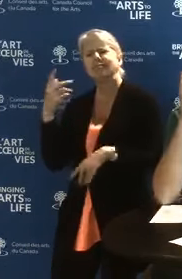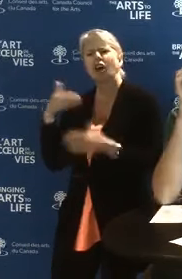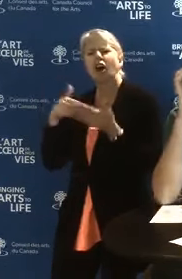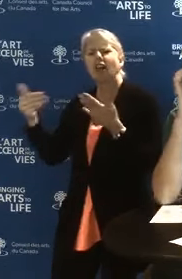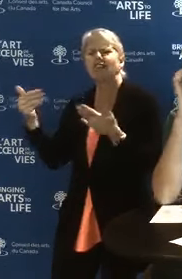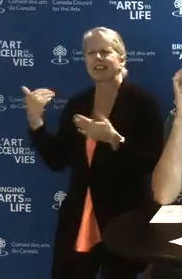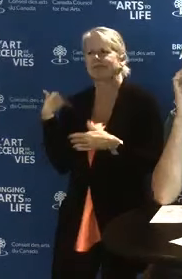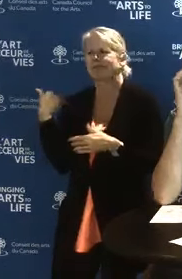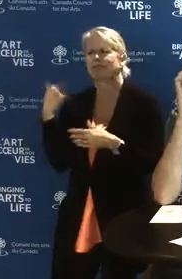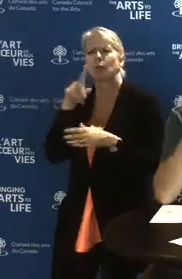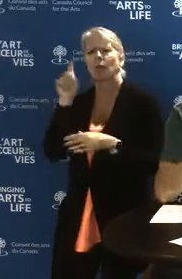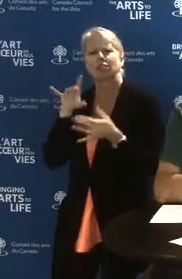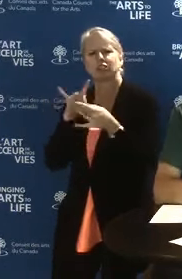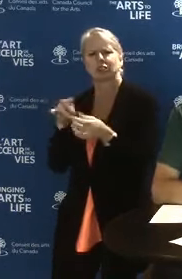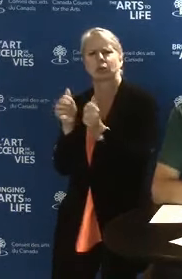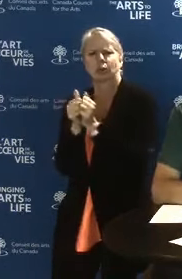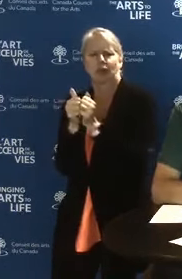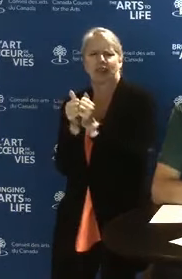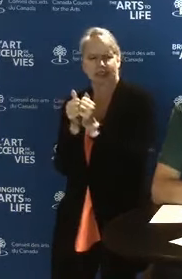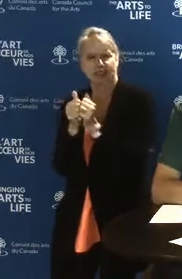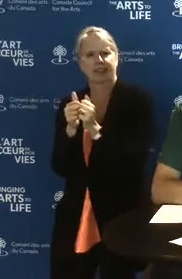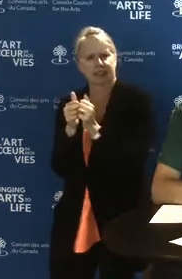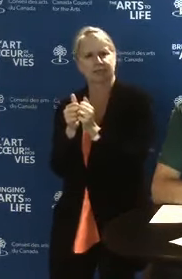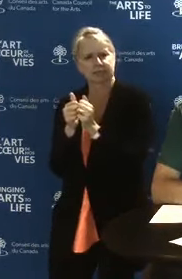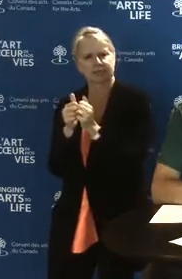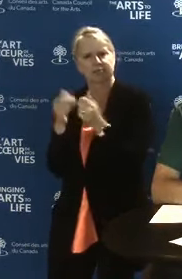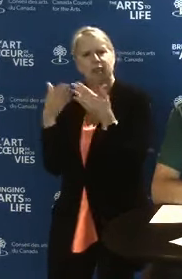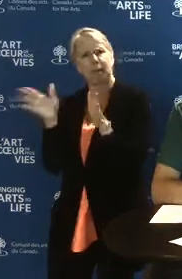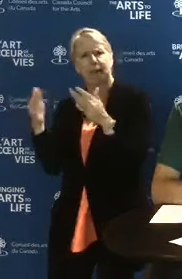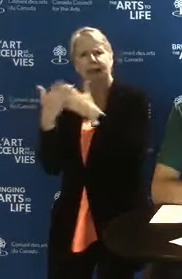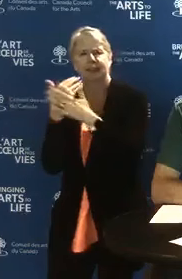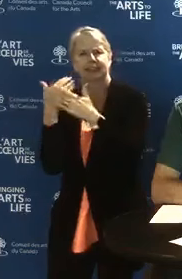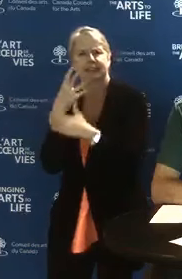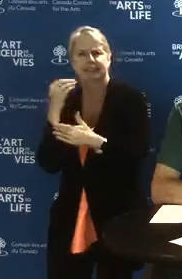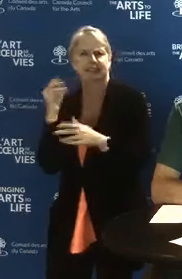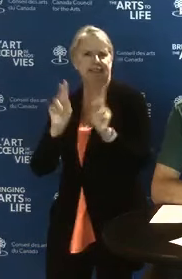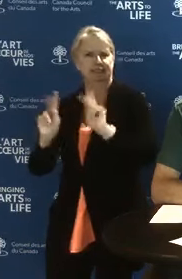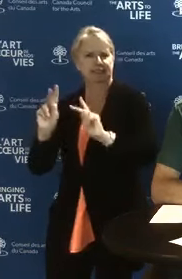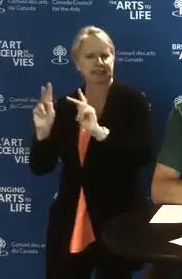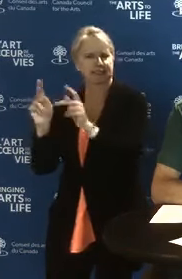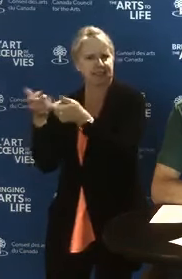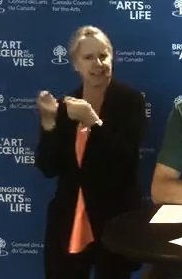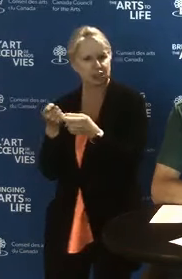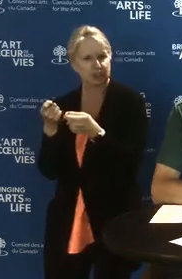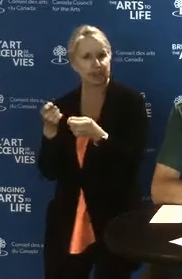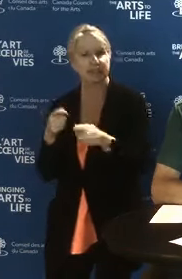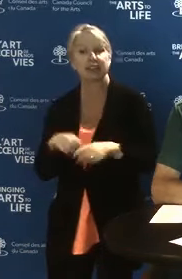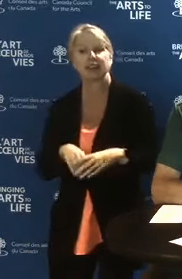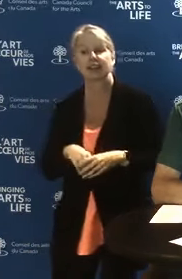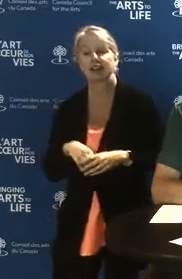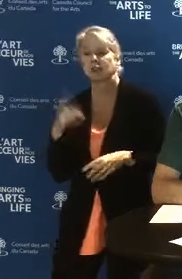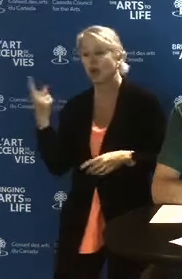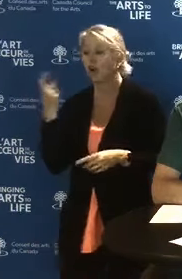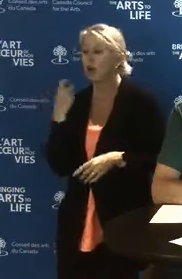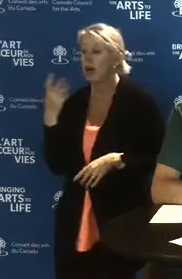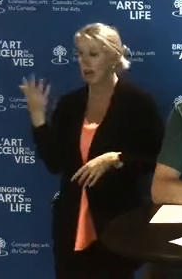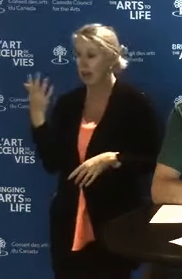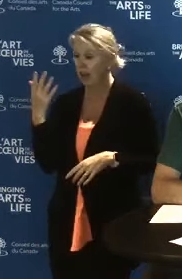One thing we often encounter is the question about whether building a database is considered public access.